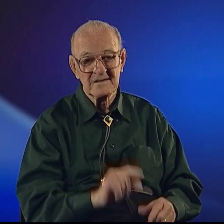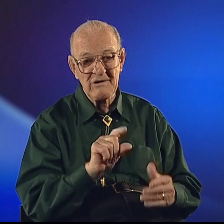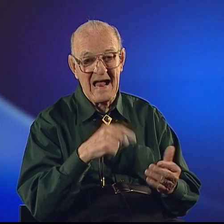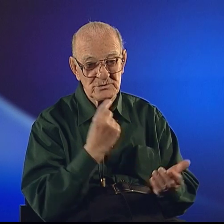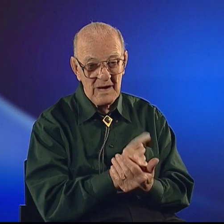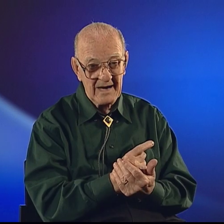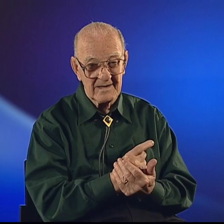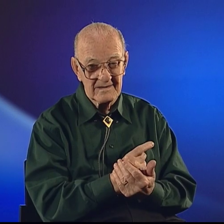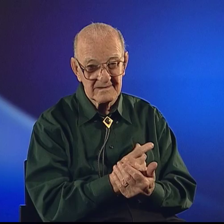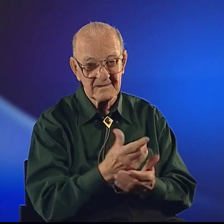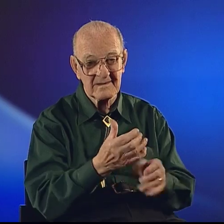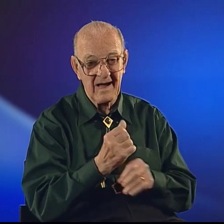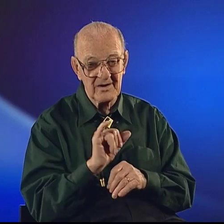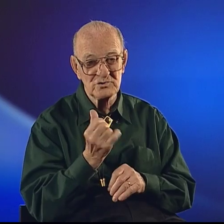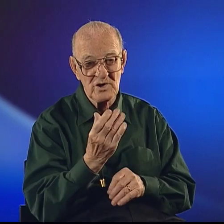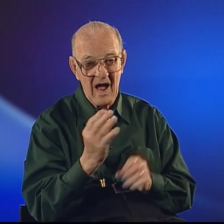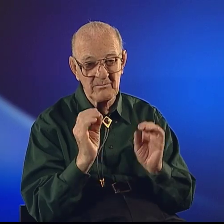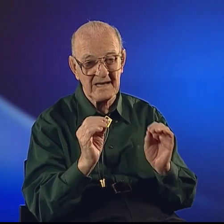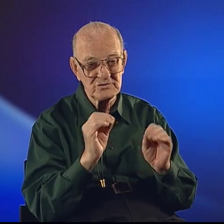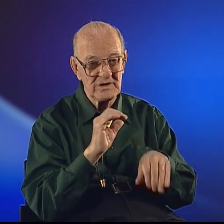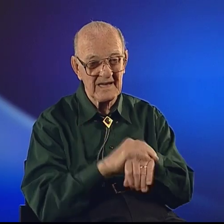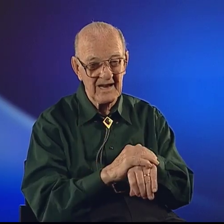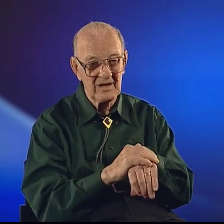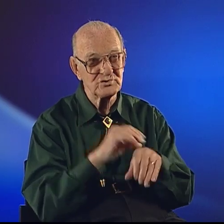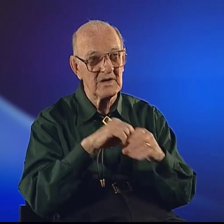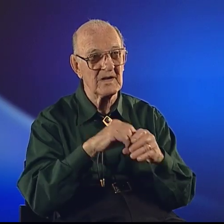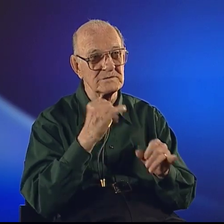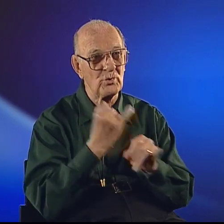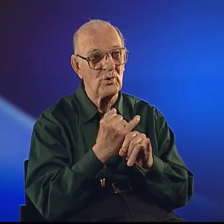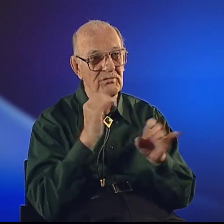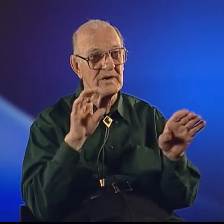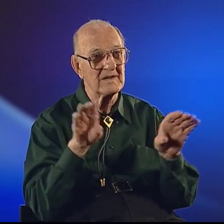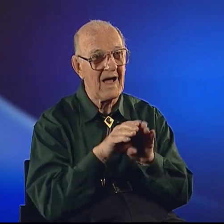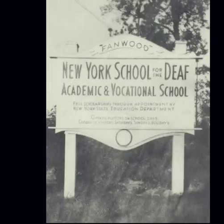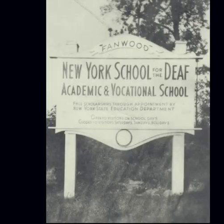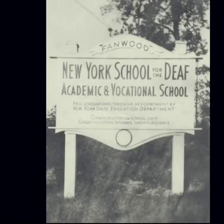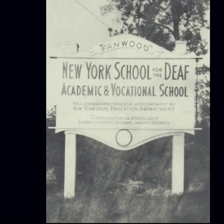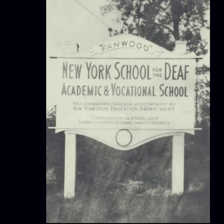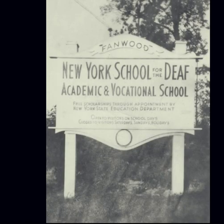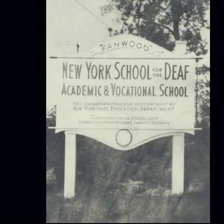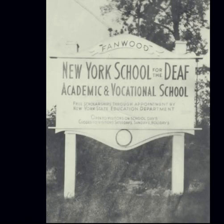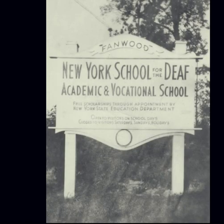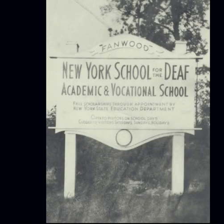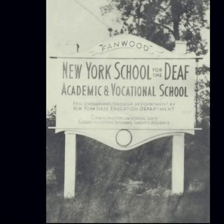I graduated and got a job teaching English at the School for the Deaf at Fanwood.